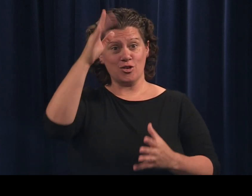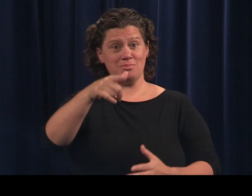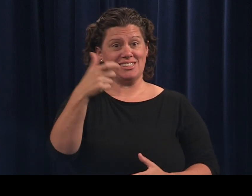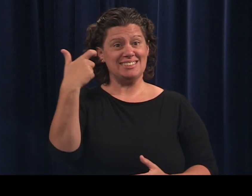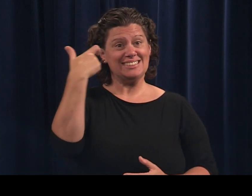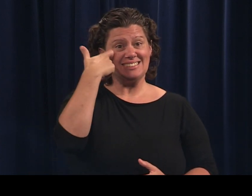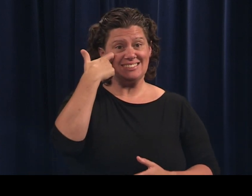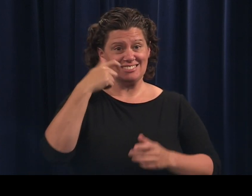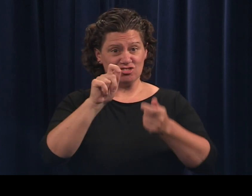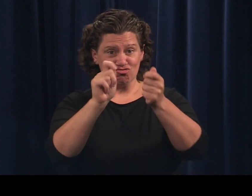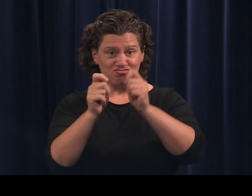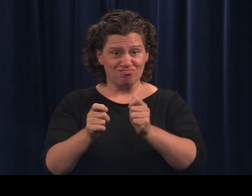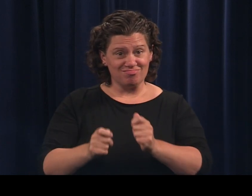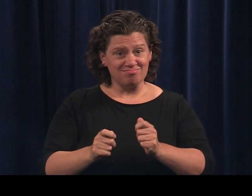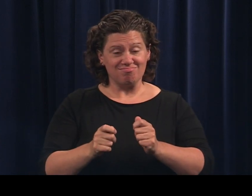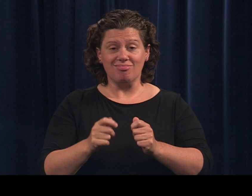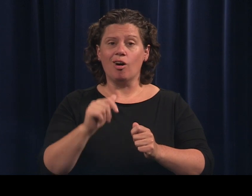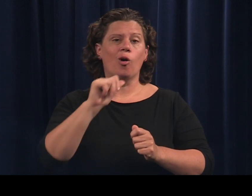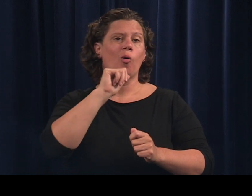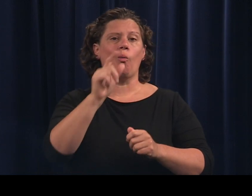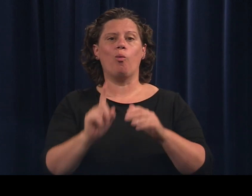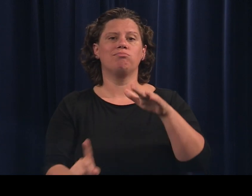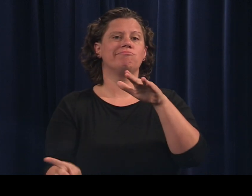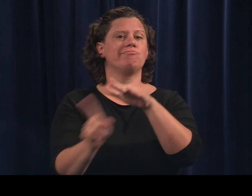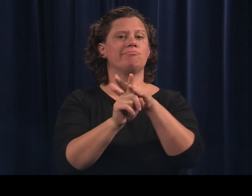The information you changed will not show in